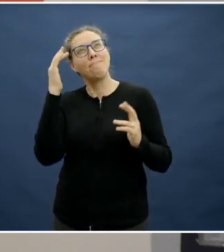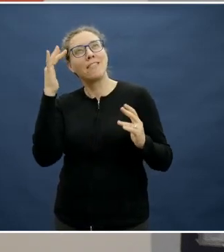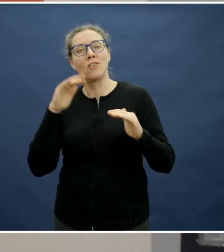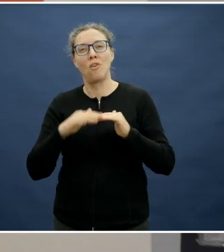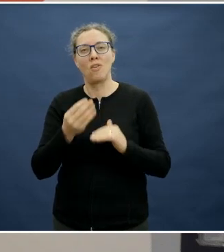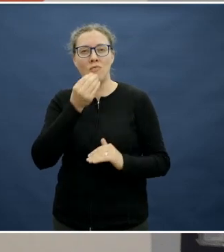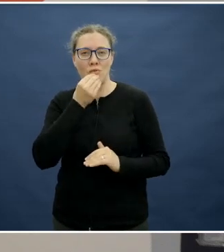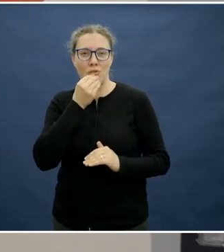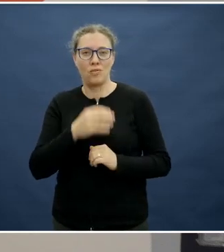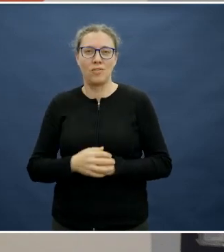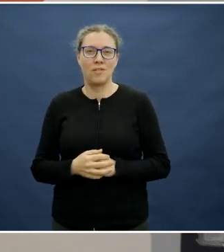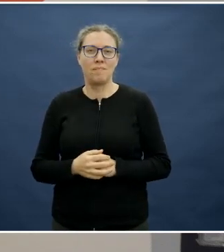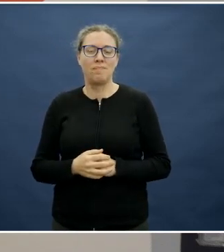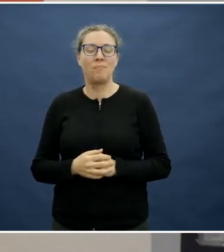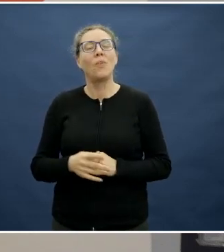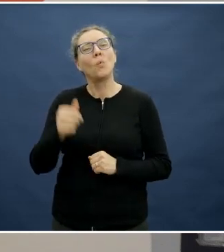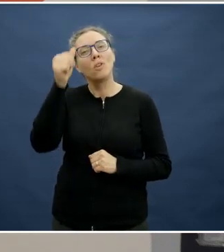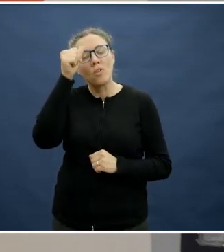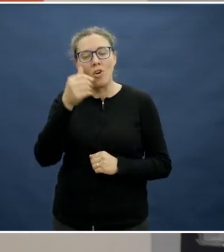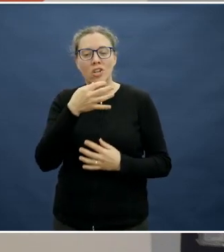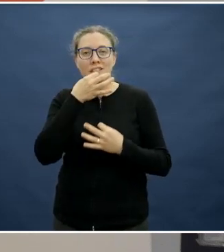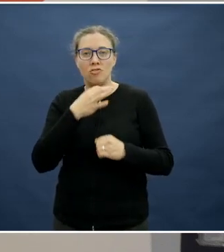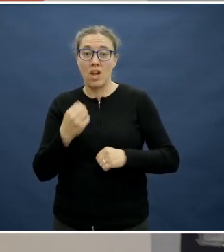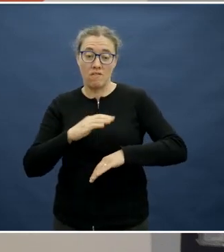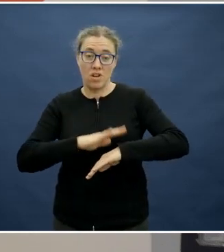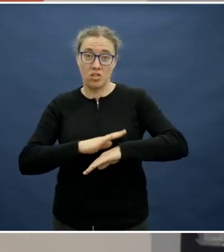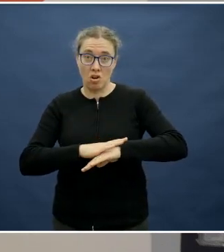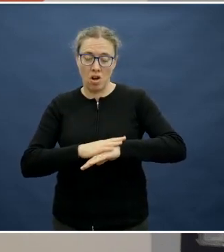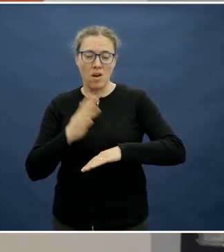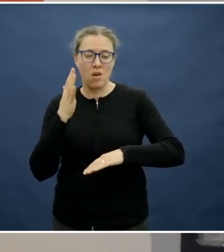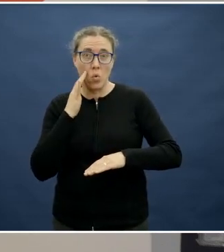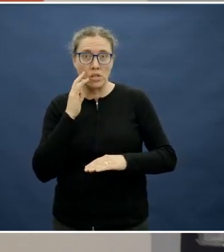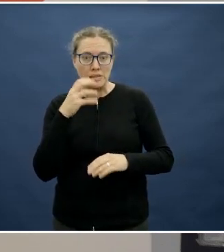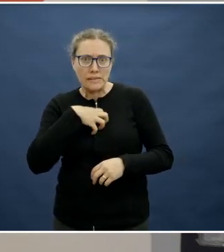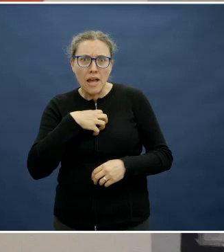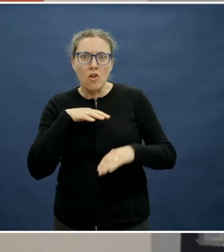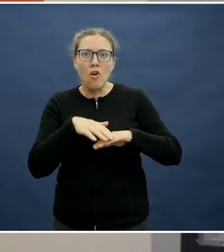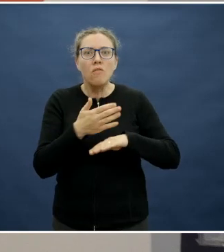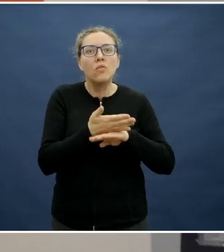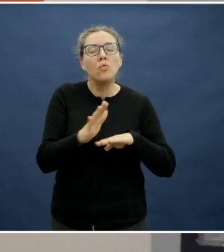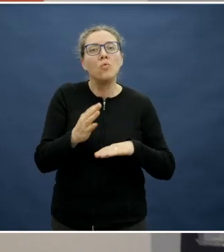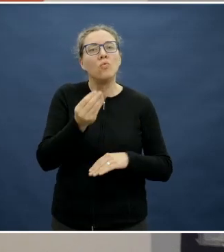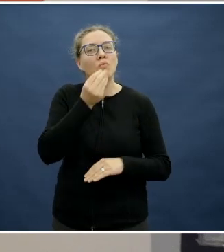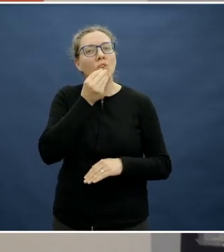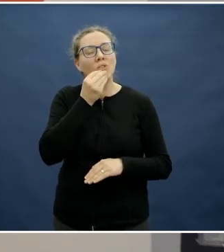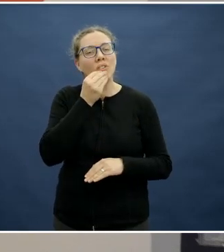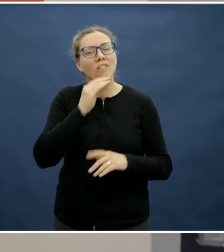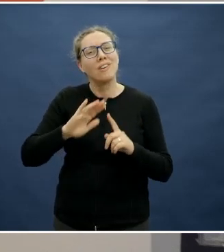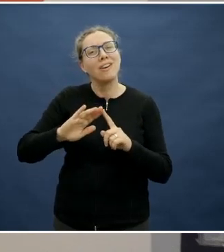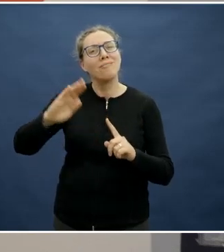development, that fear of new food. When we were hunter gatherers, it protected us. It made sure we were safe.